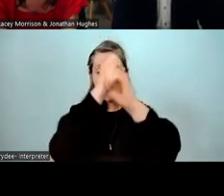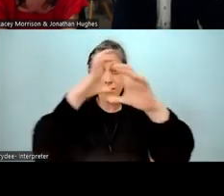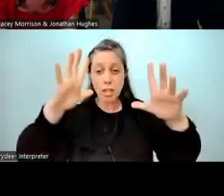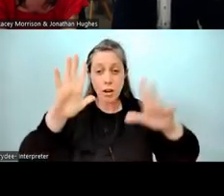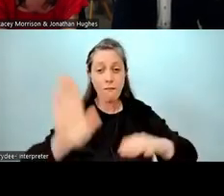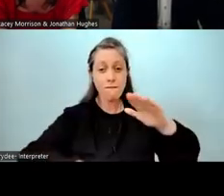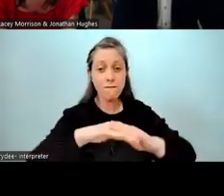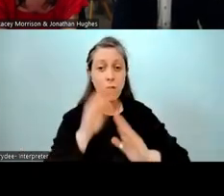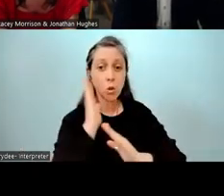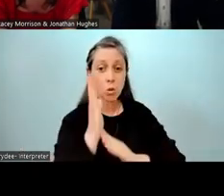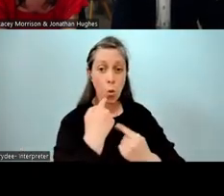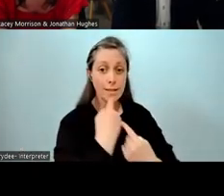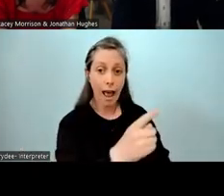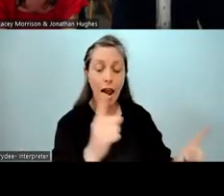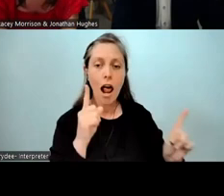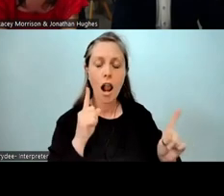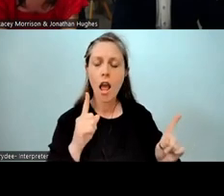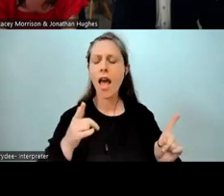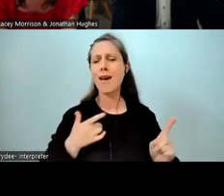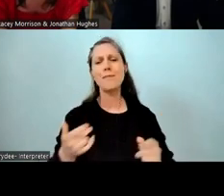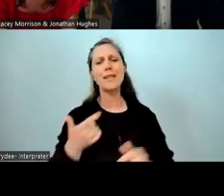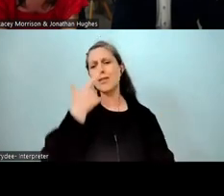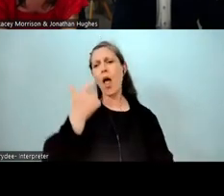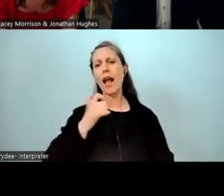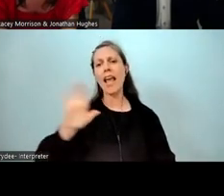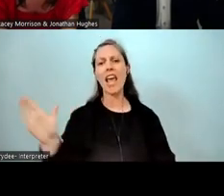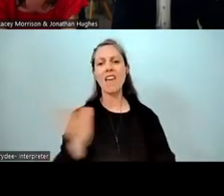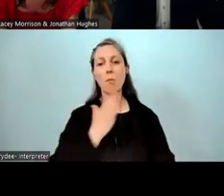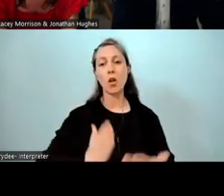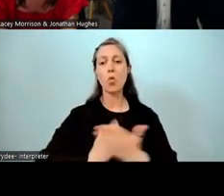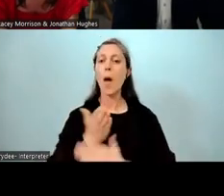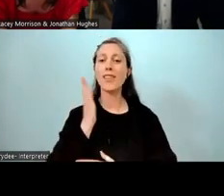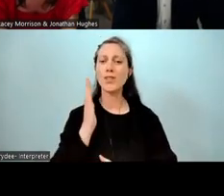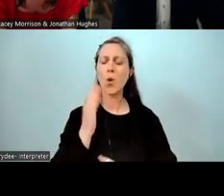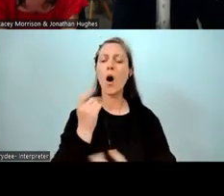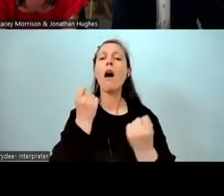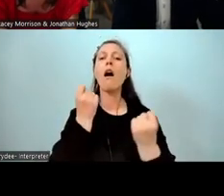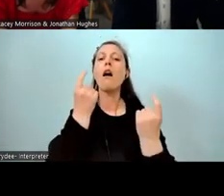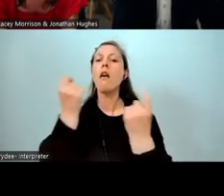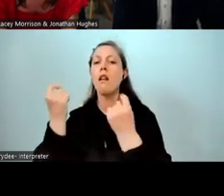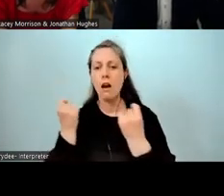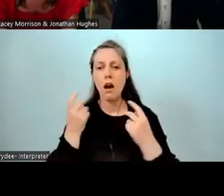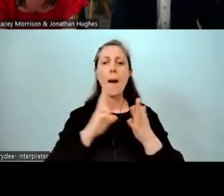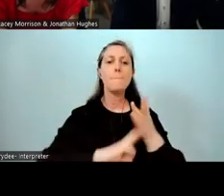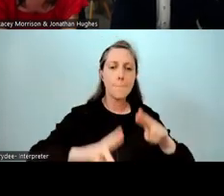Right from the start, I was really, really lucky that everybody could see right across the school, our parents and whānau as well as our teachers,